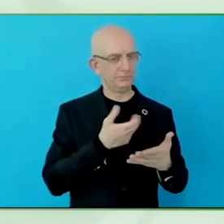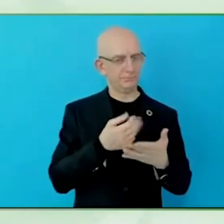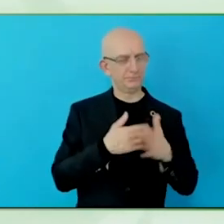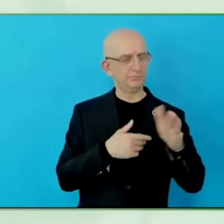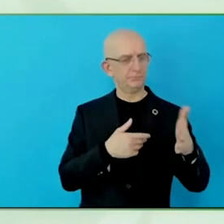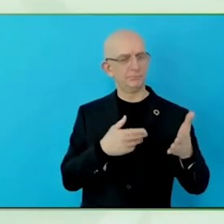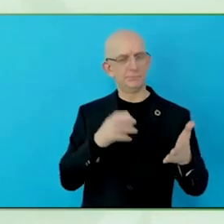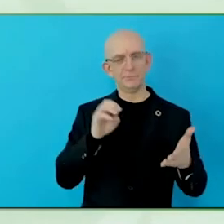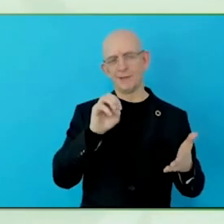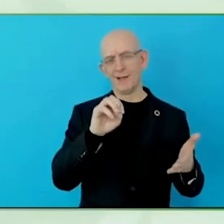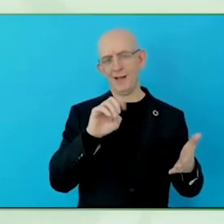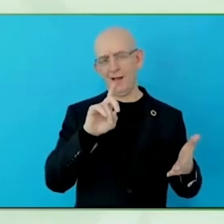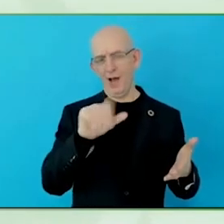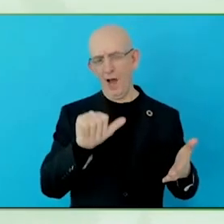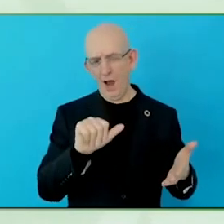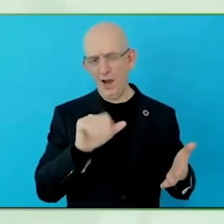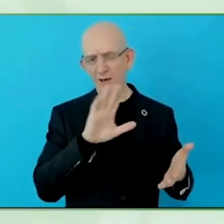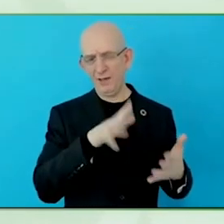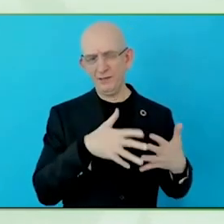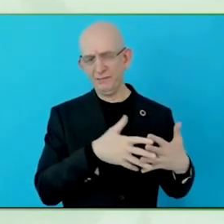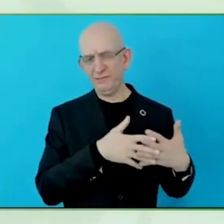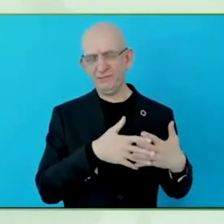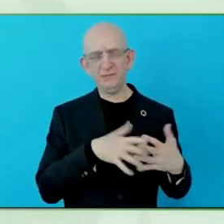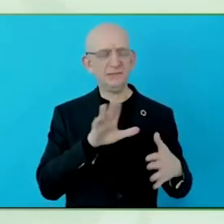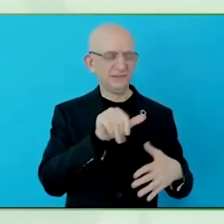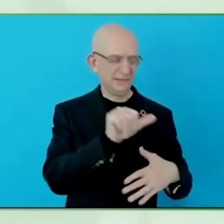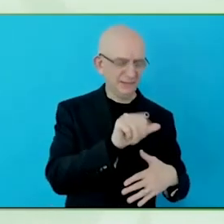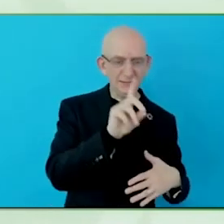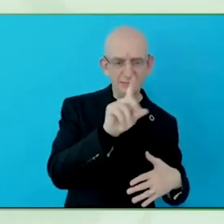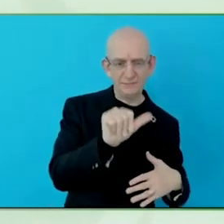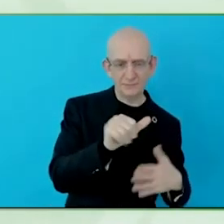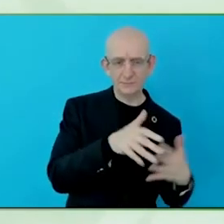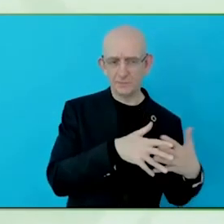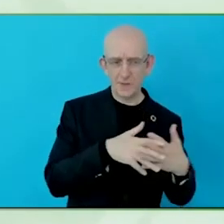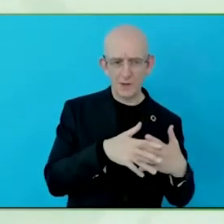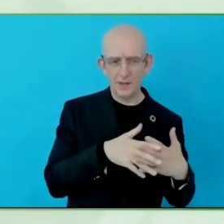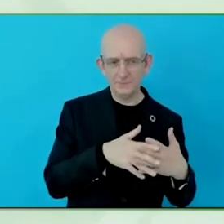Can you fit everything into your picture, so that we can understand?